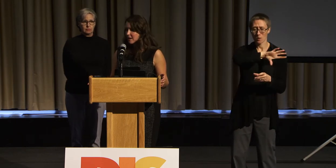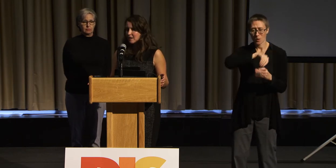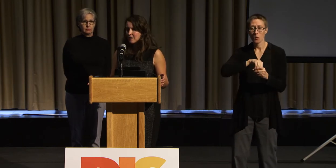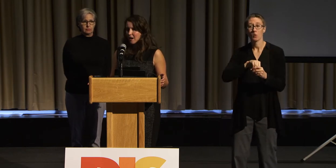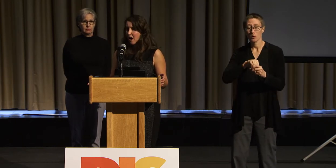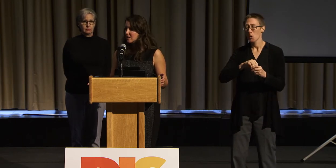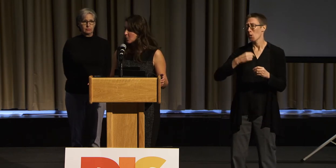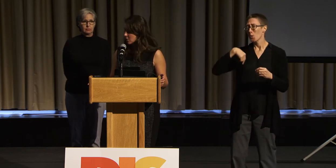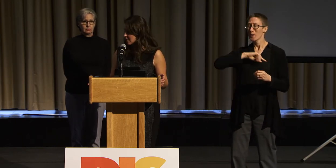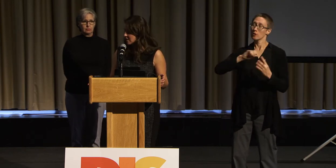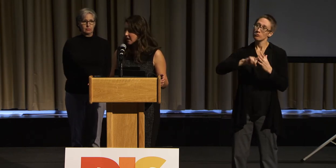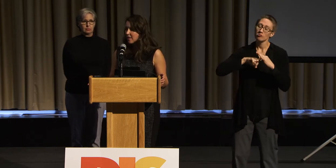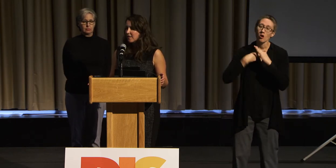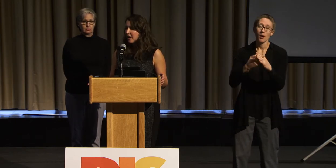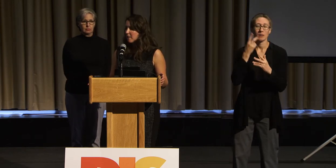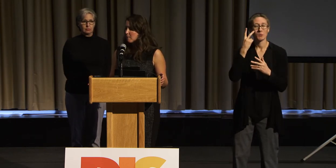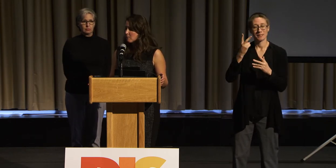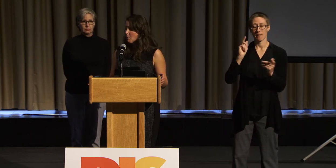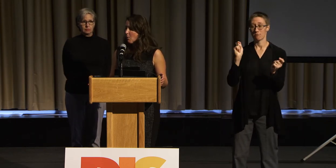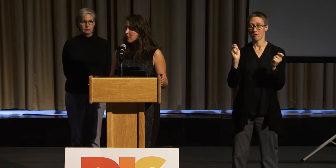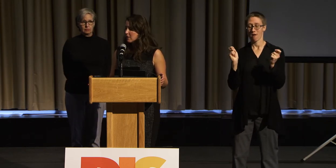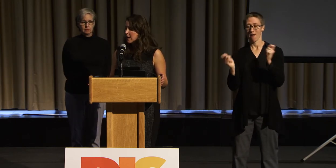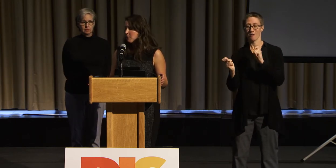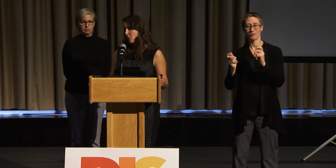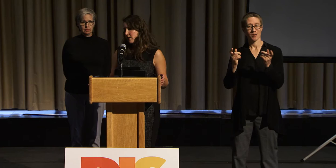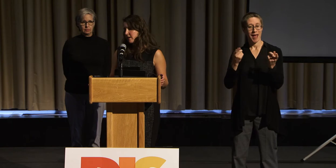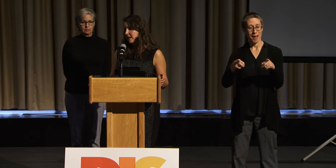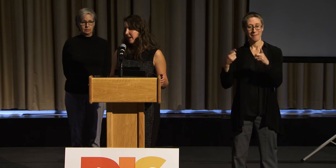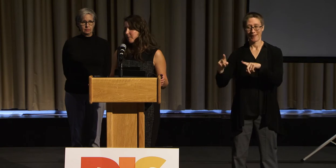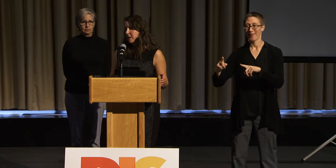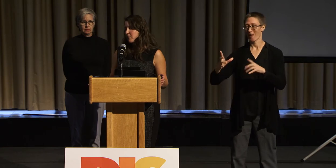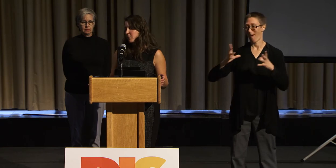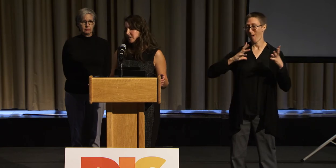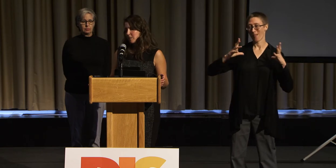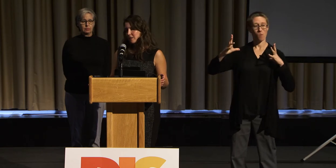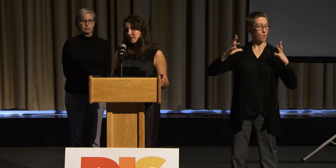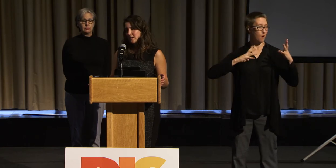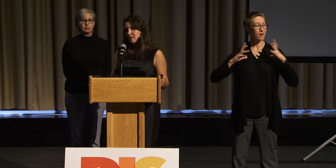in Hollywood, that more and more people with disabilities